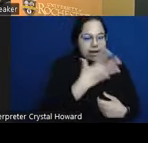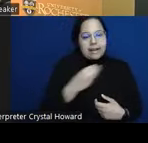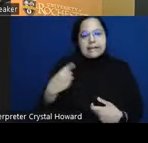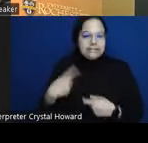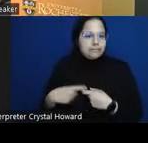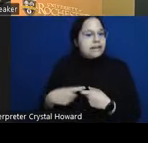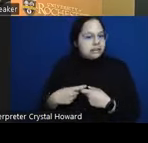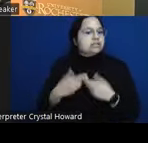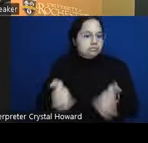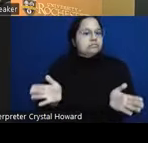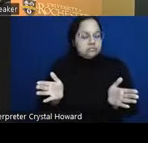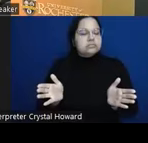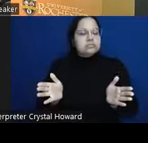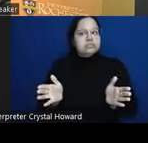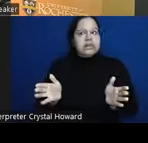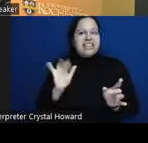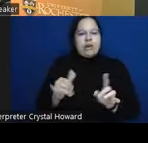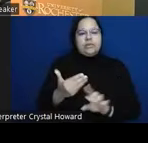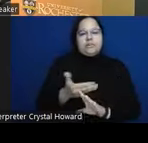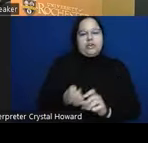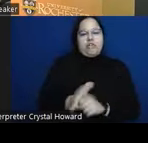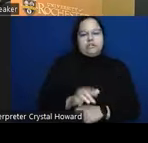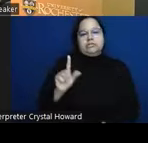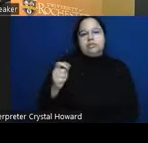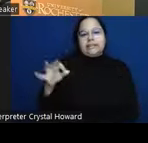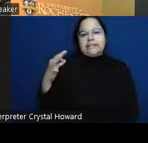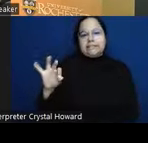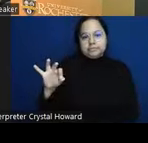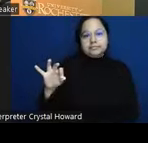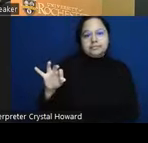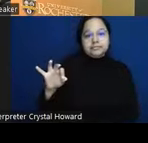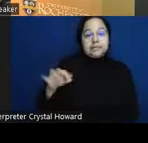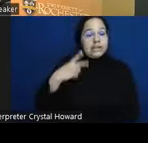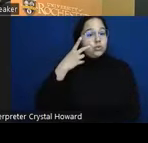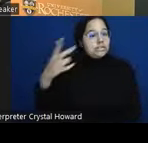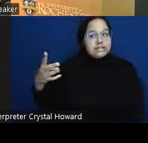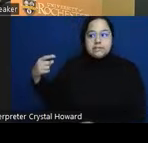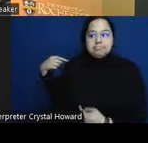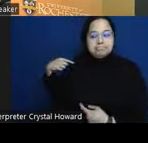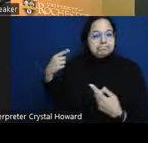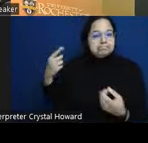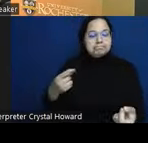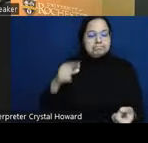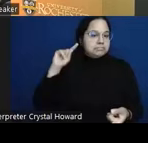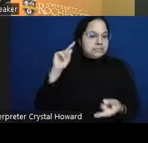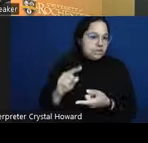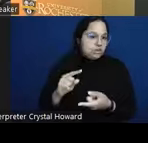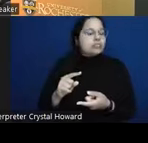so preo and as you can see historically uh Latinos have been at a decreased risk for death by Suicide